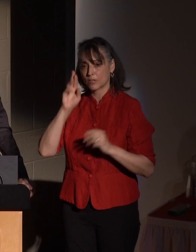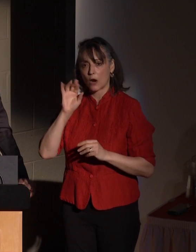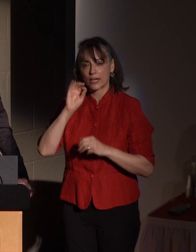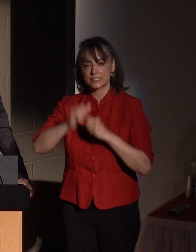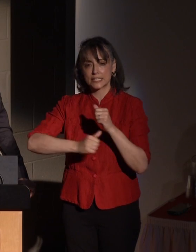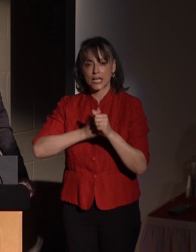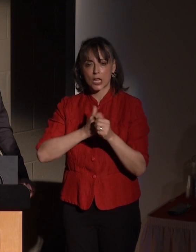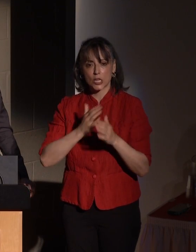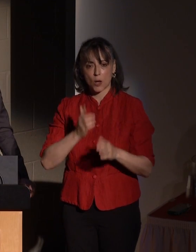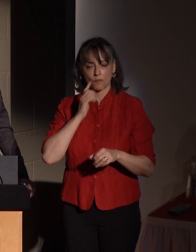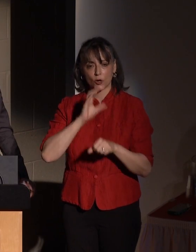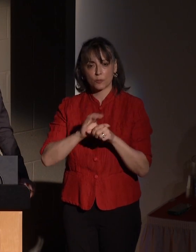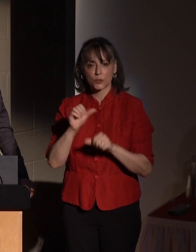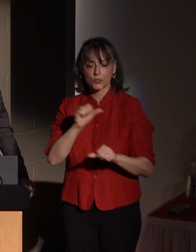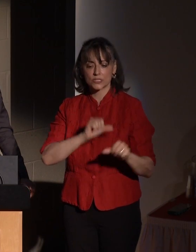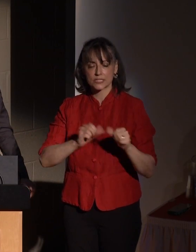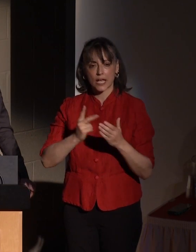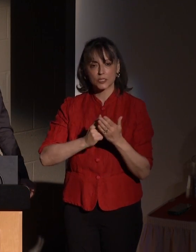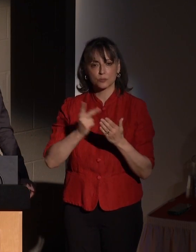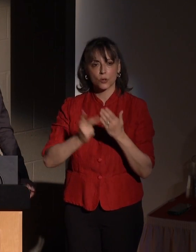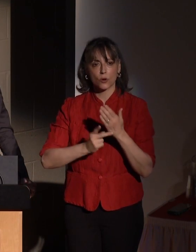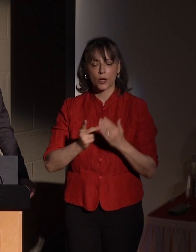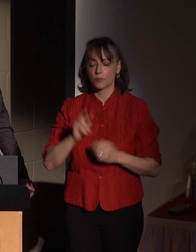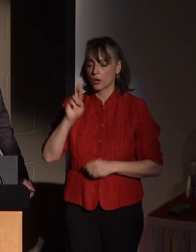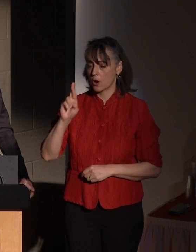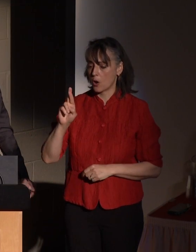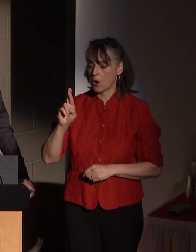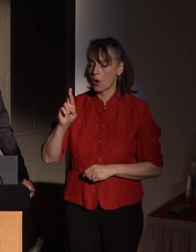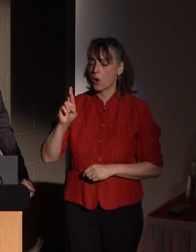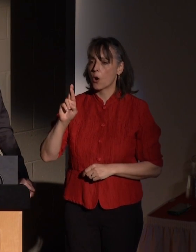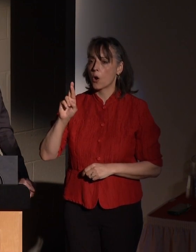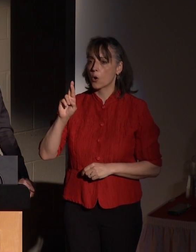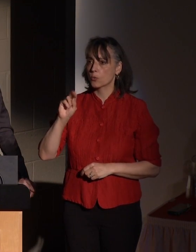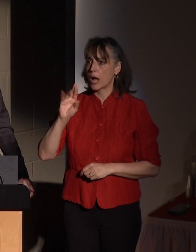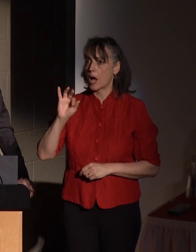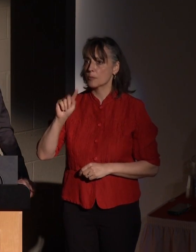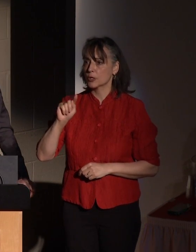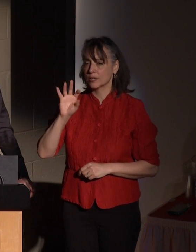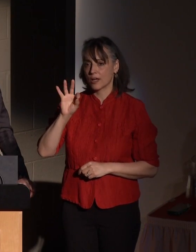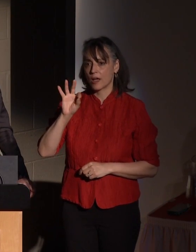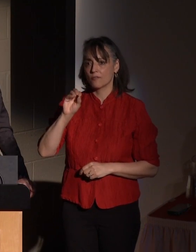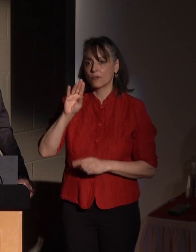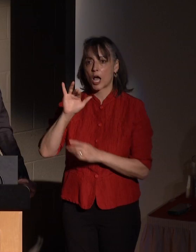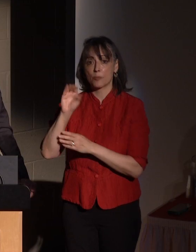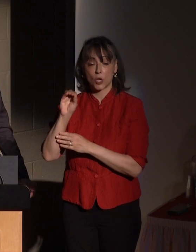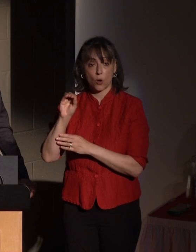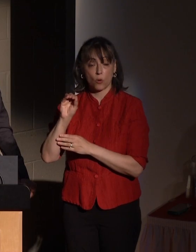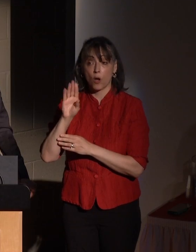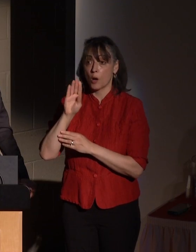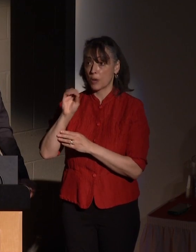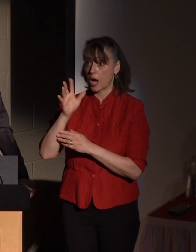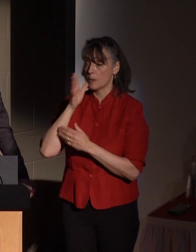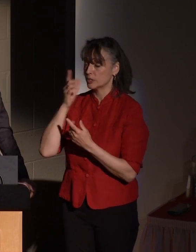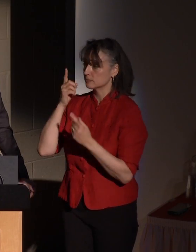our computer science program, Robert Fabbio. Bob is not just a successful entrepreneur.